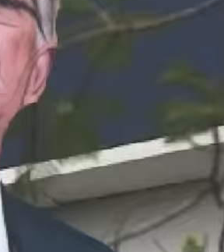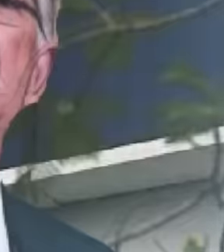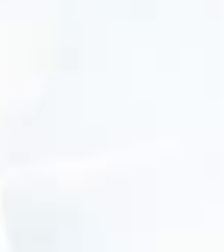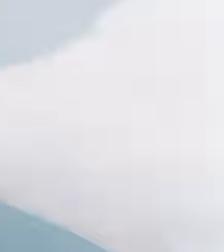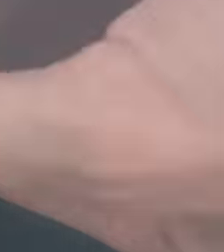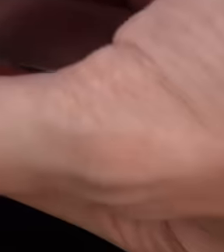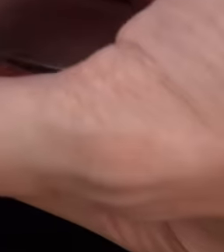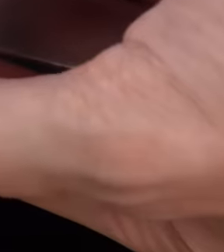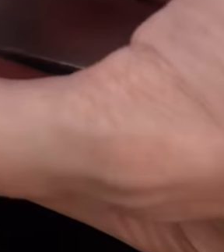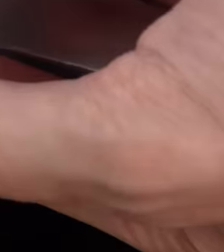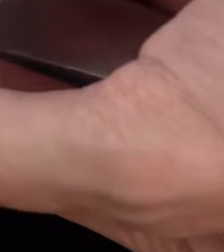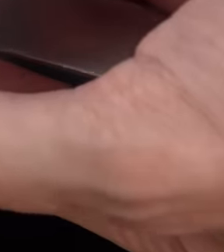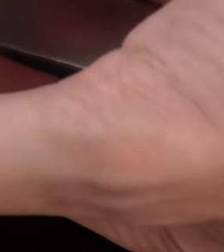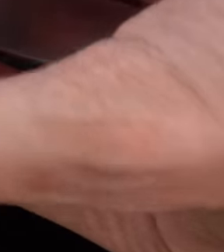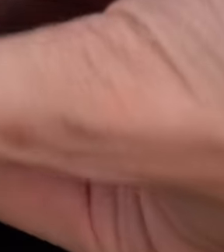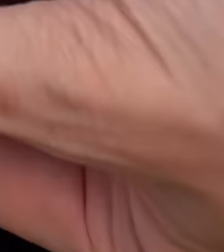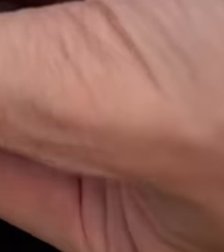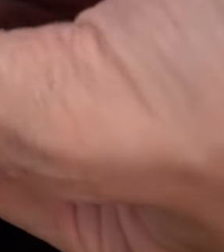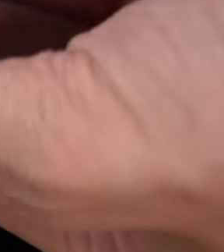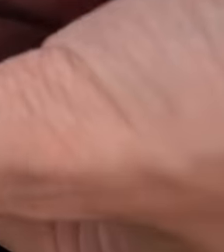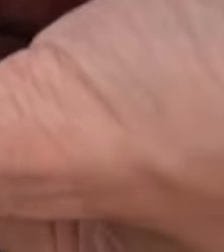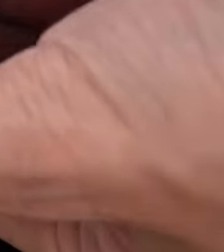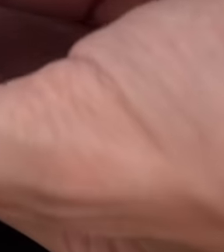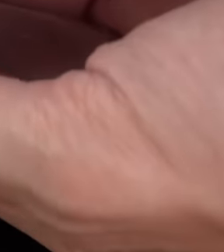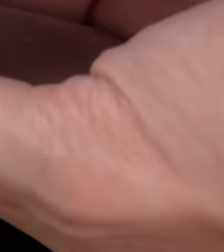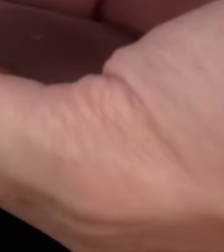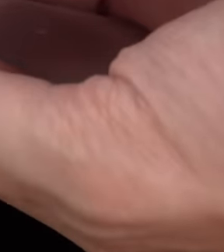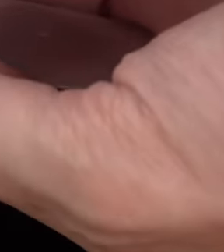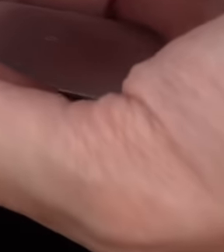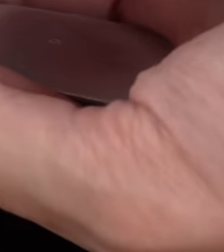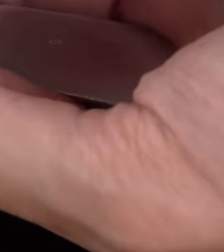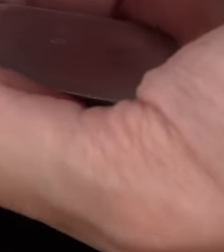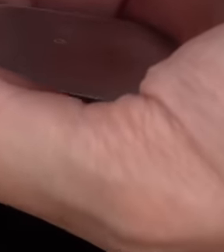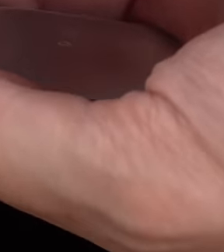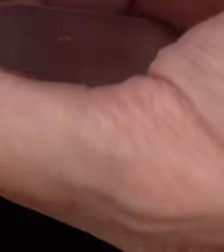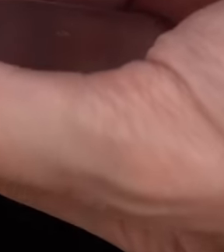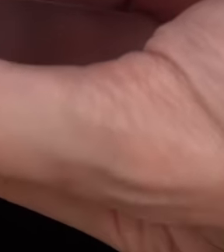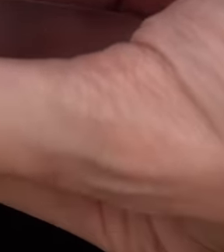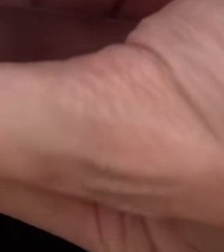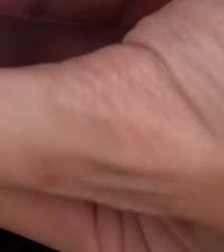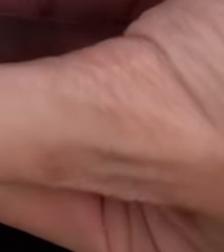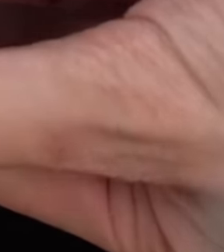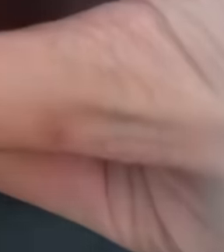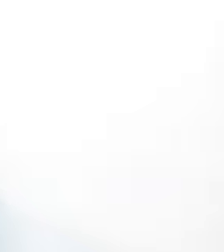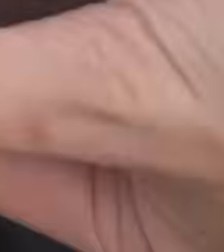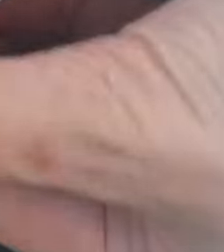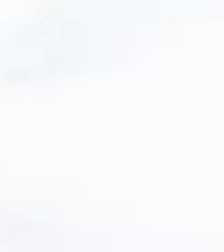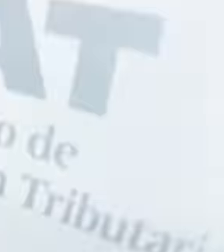everywhere to bribe large public servants from those who work in the SAT